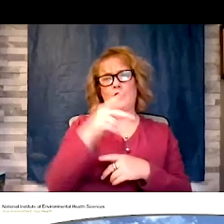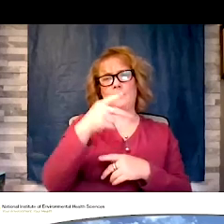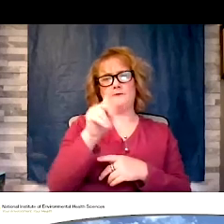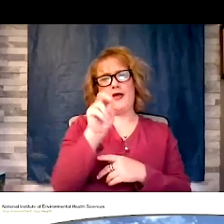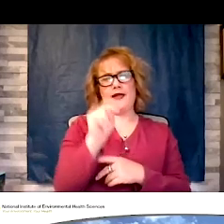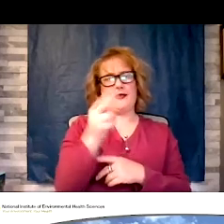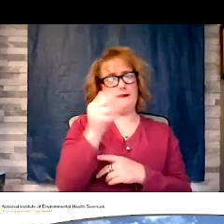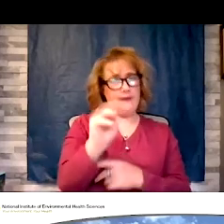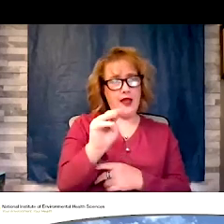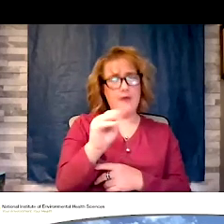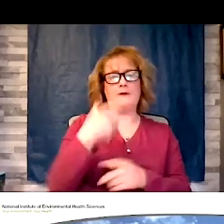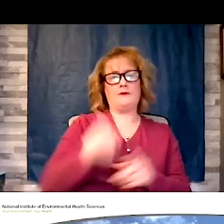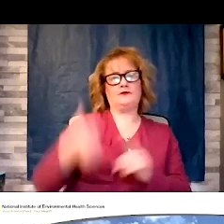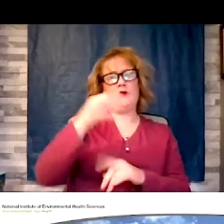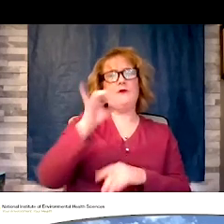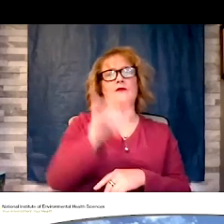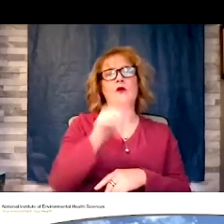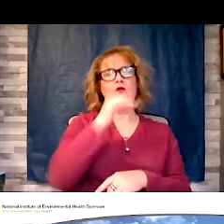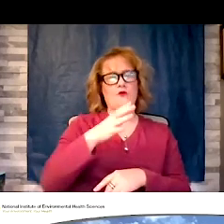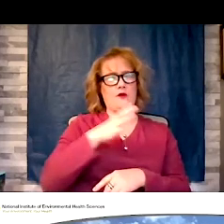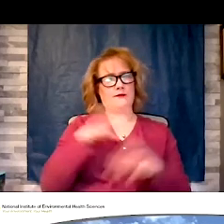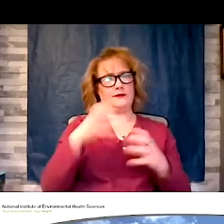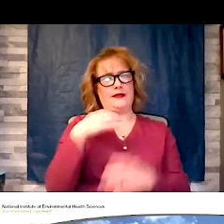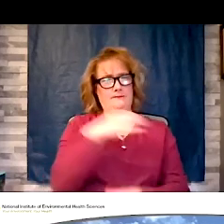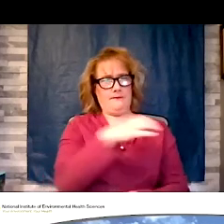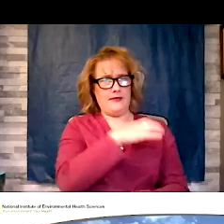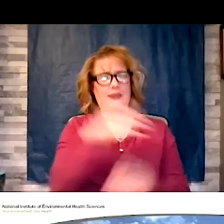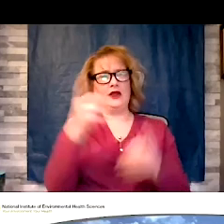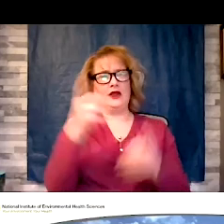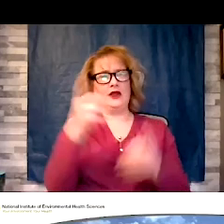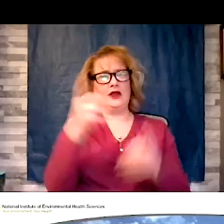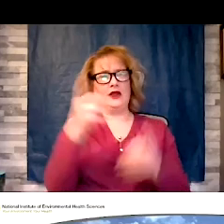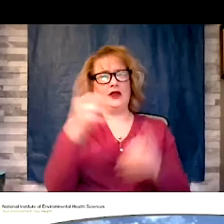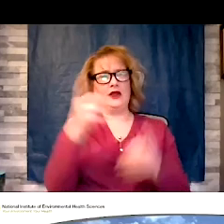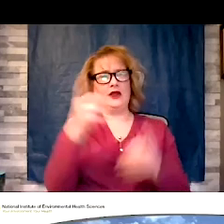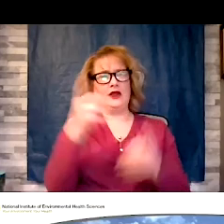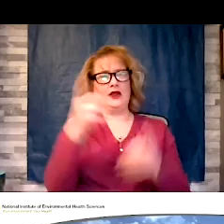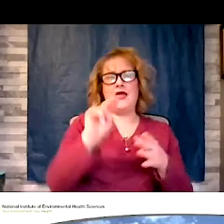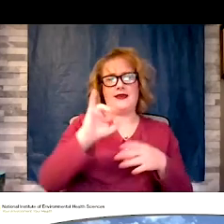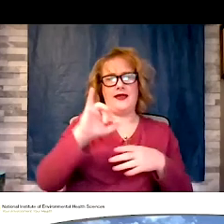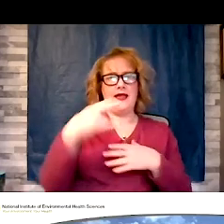steering committee and Director for this NIEHS women's environmental health initiative.